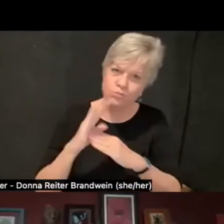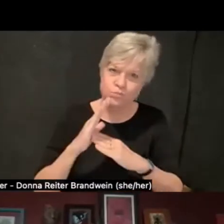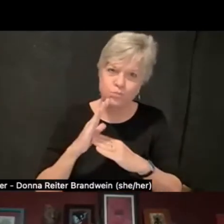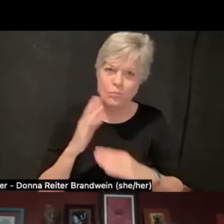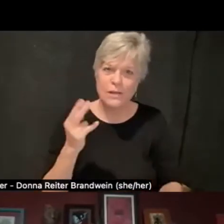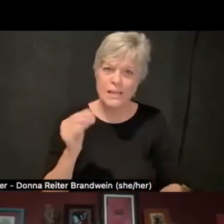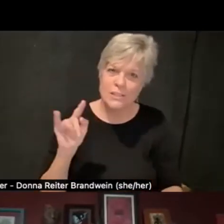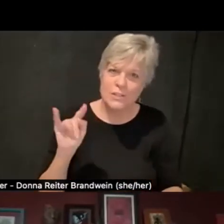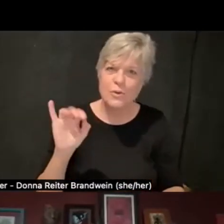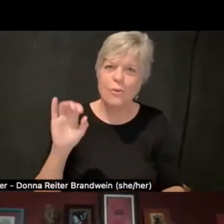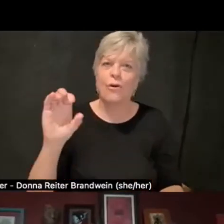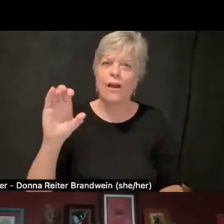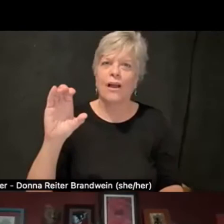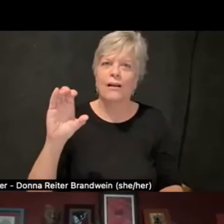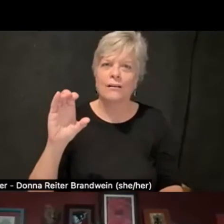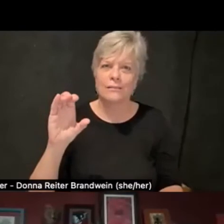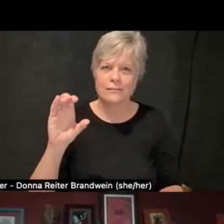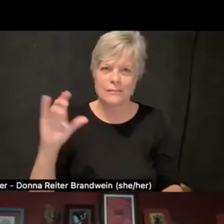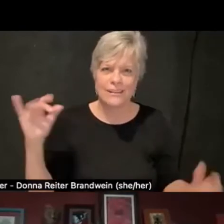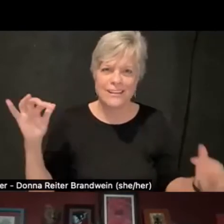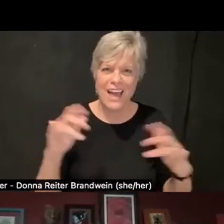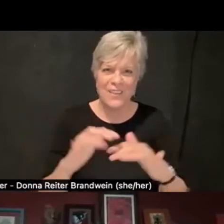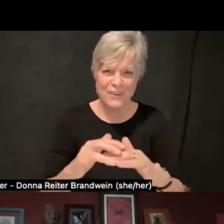gathering that hopefully will have ripple effects.